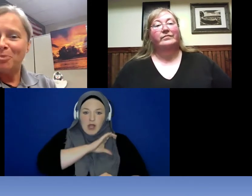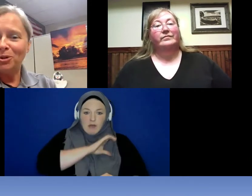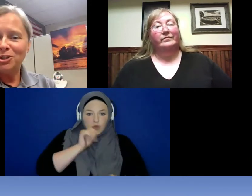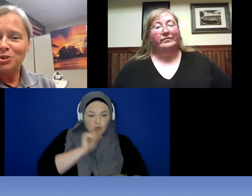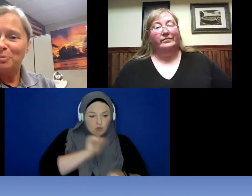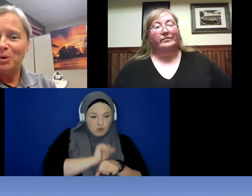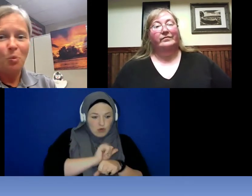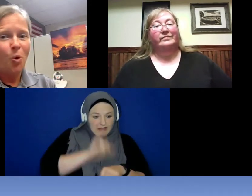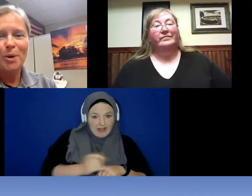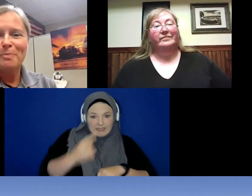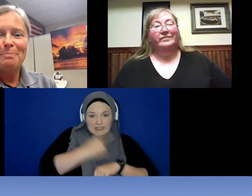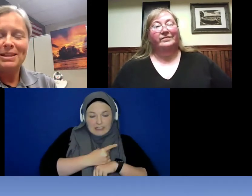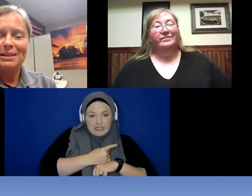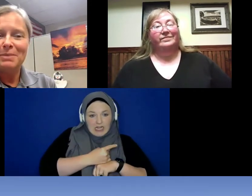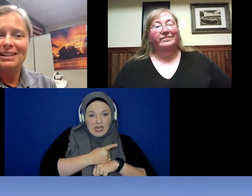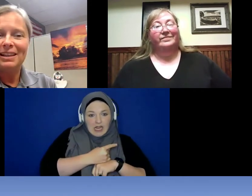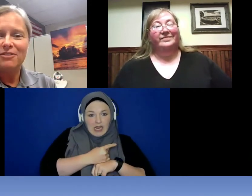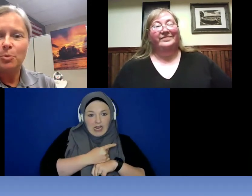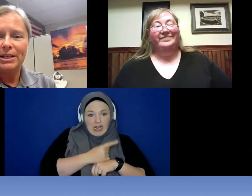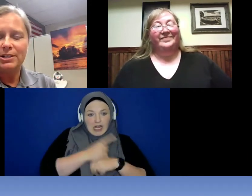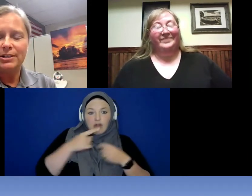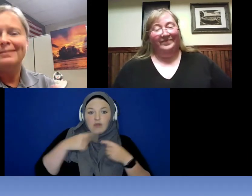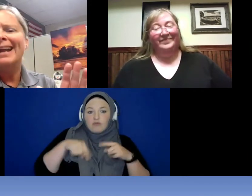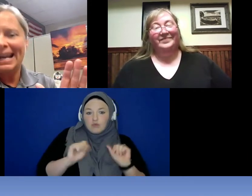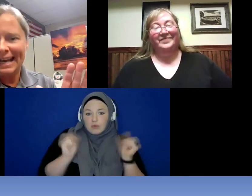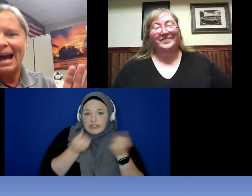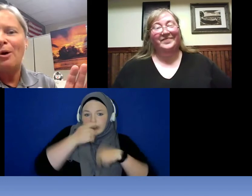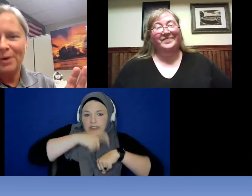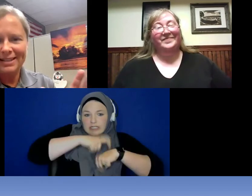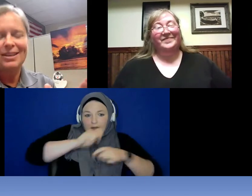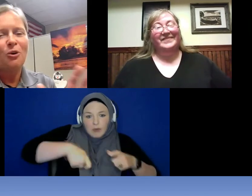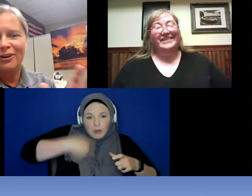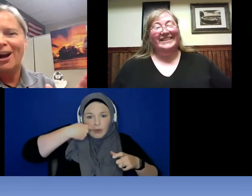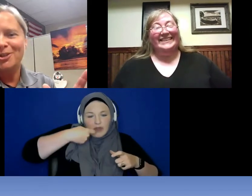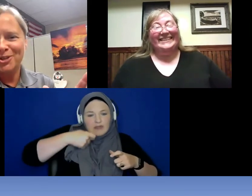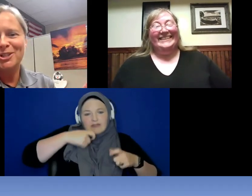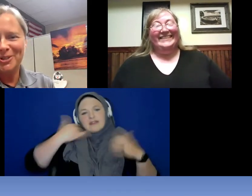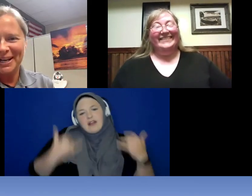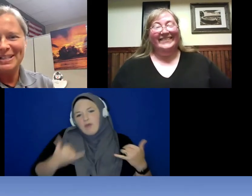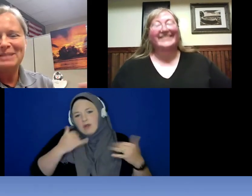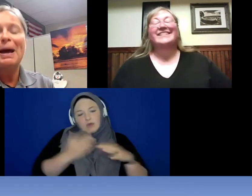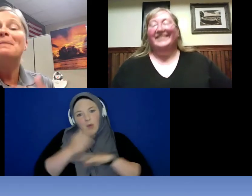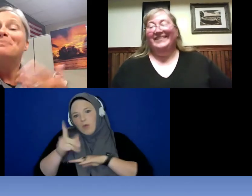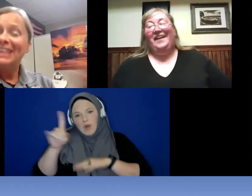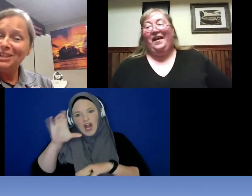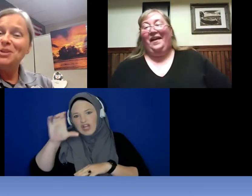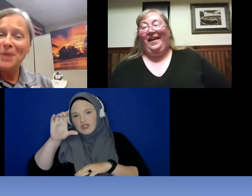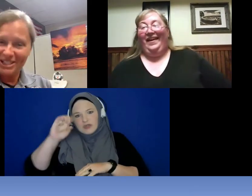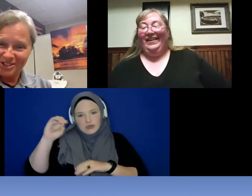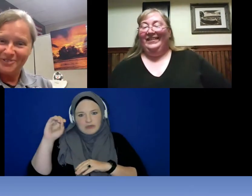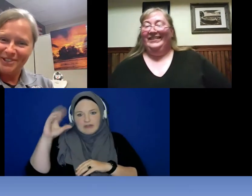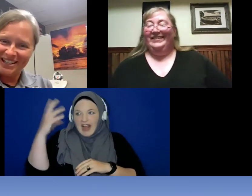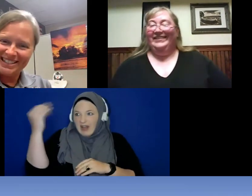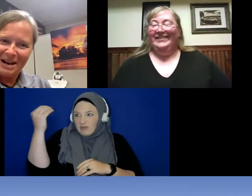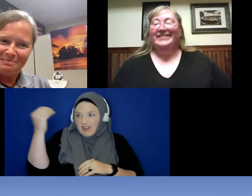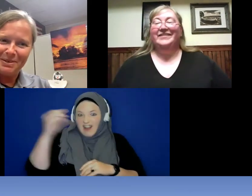bowl of soup and warm up in the middle of the winter not now when it's over a hundred degrees , but in the winter for example